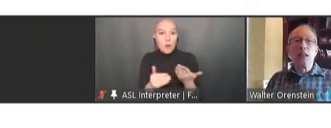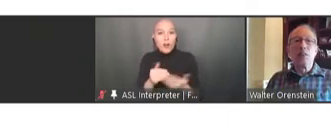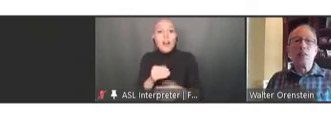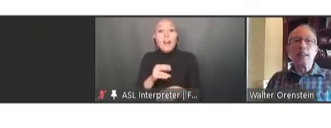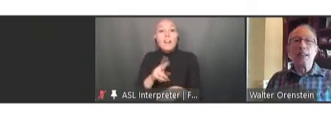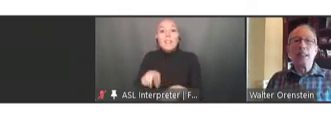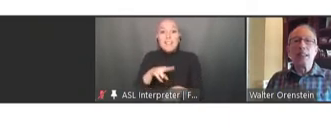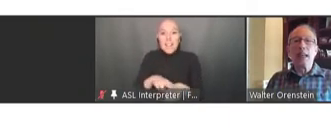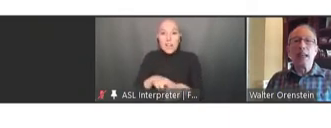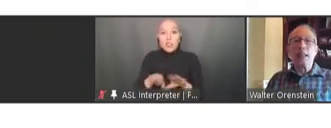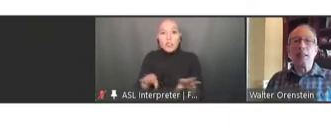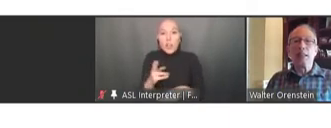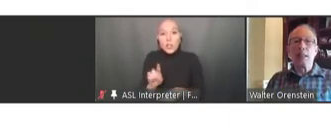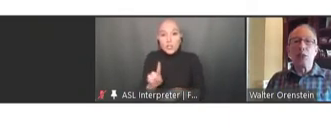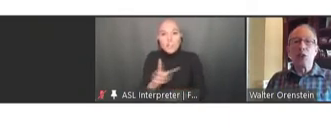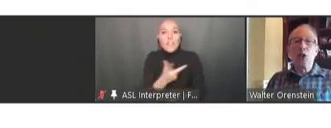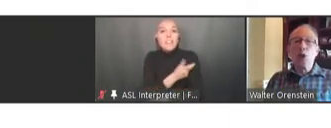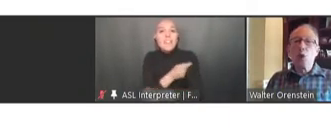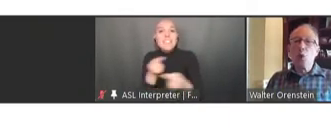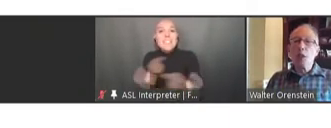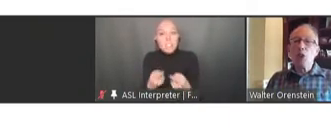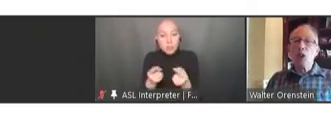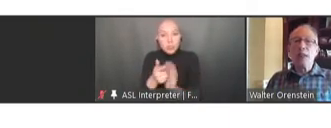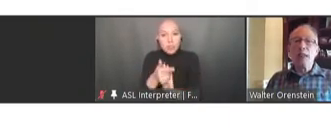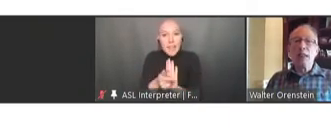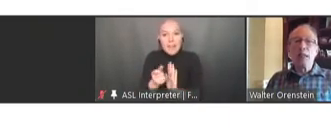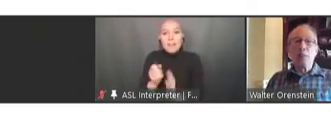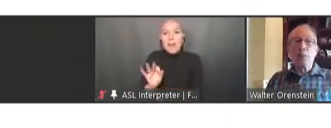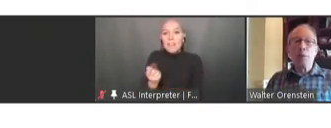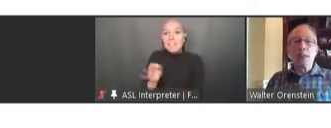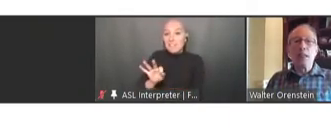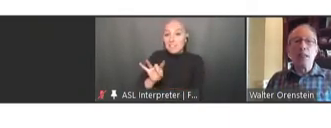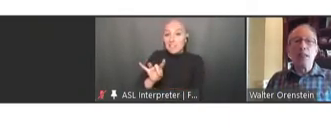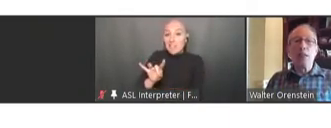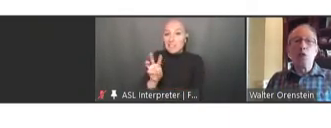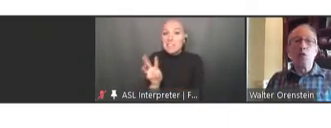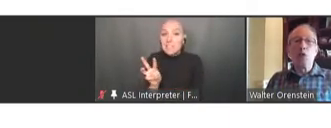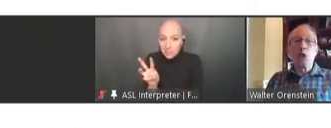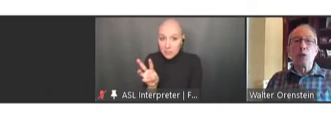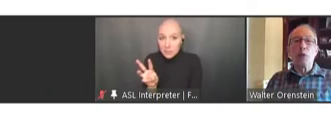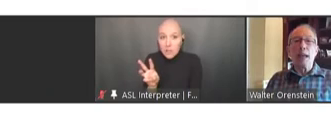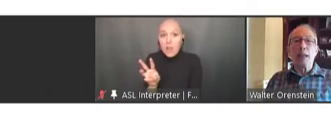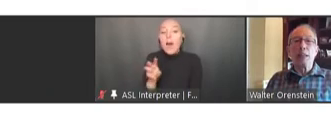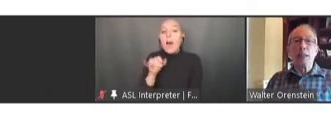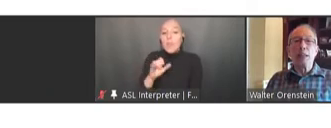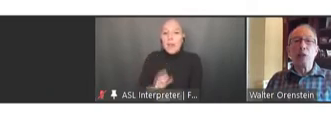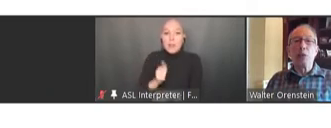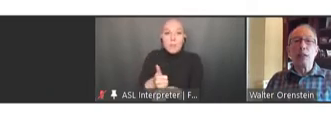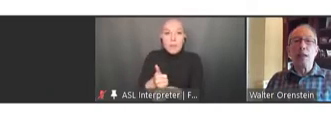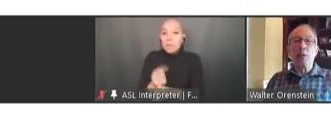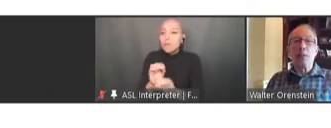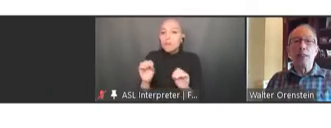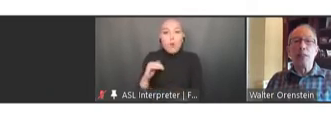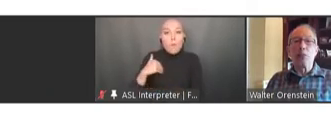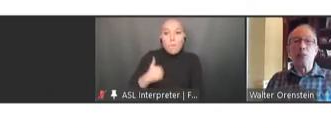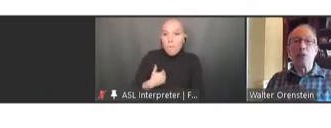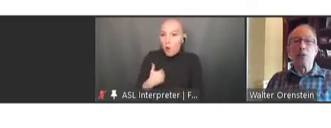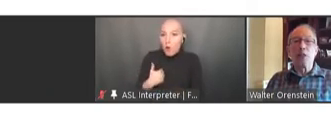of 1986, which implemented a no-fault vaccine injury compensation program.